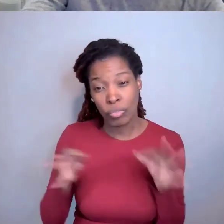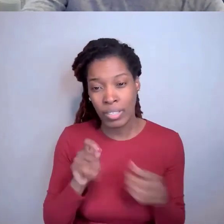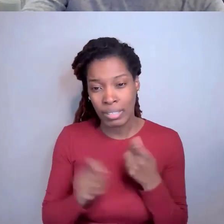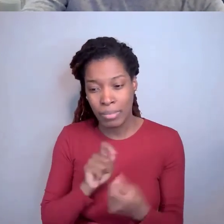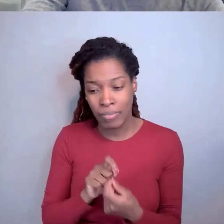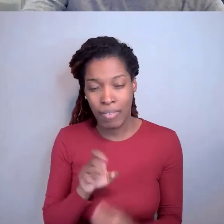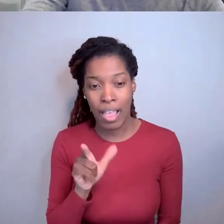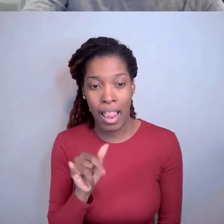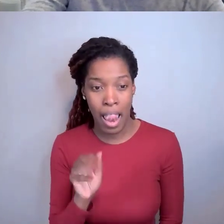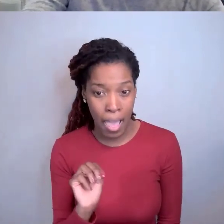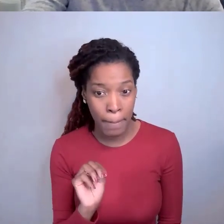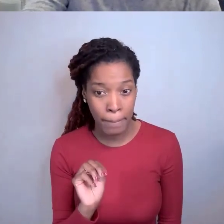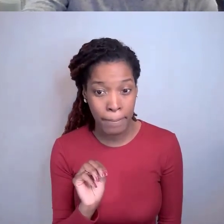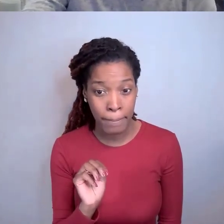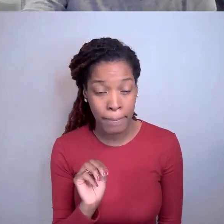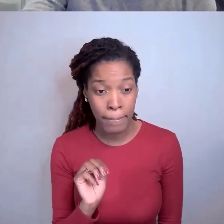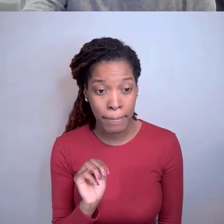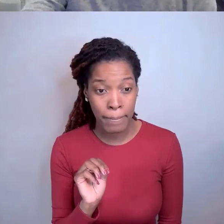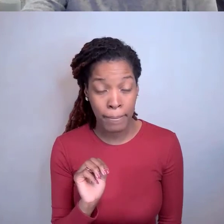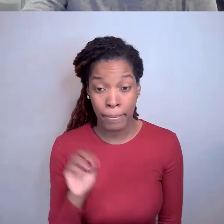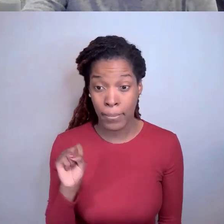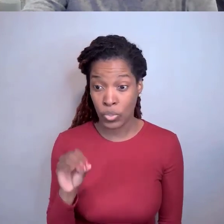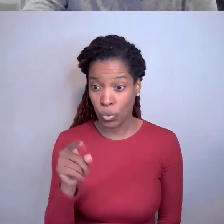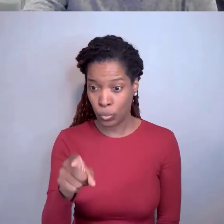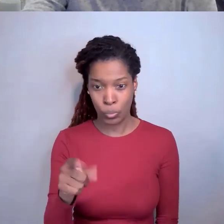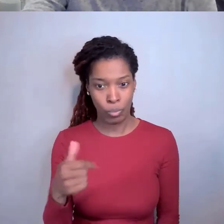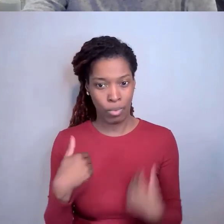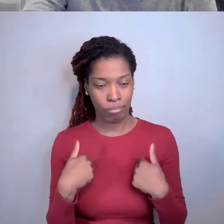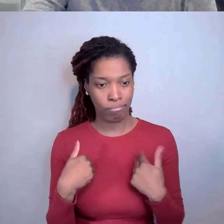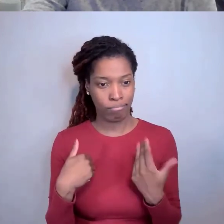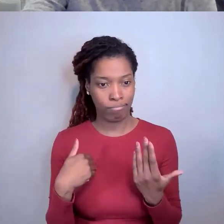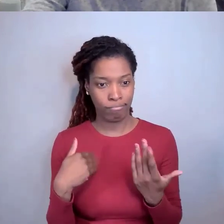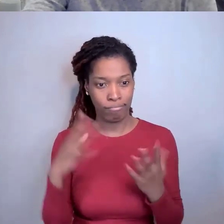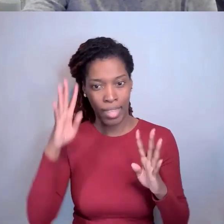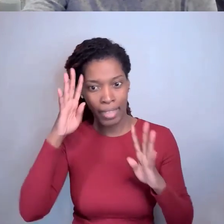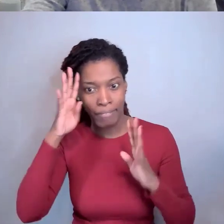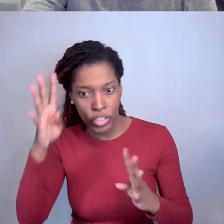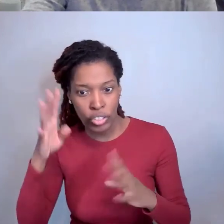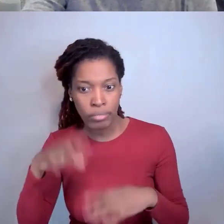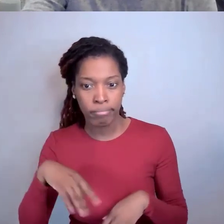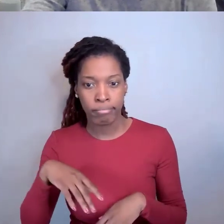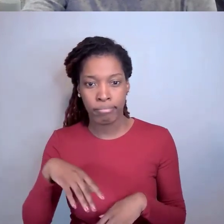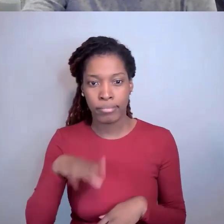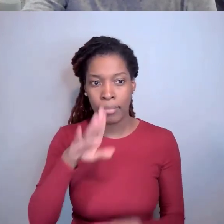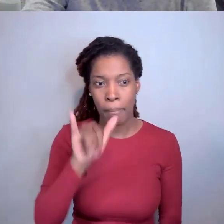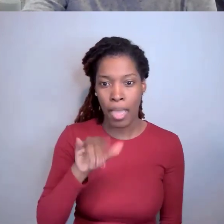So you had a subject invention subject to Bayh-Dole long before the patent.